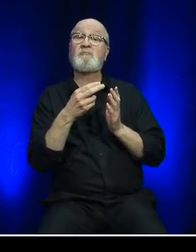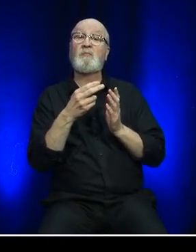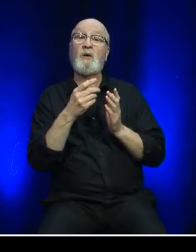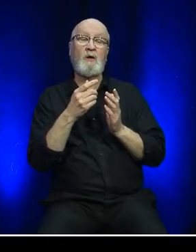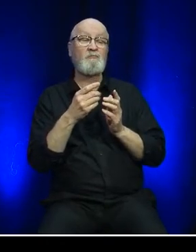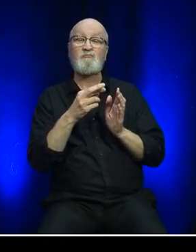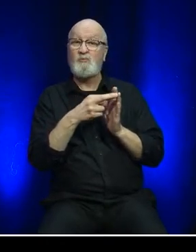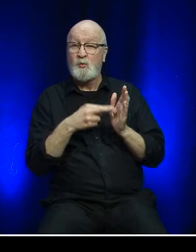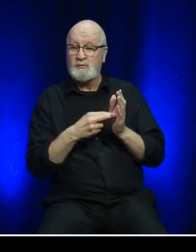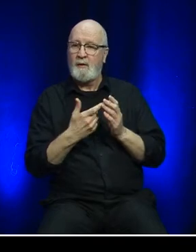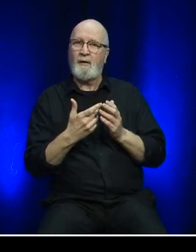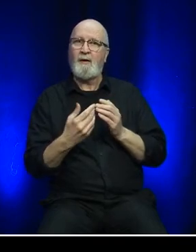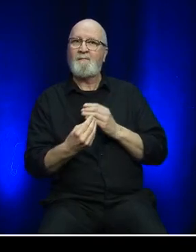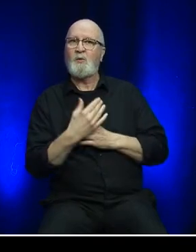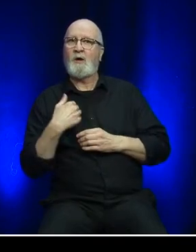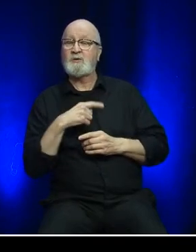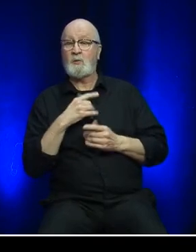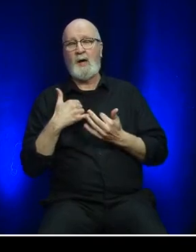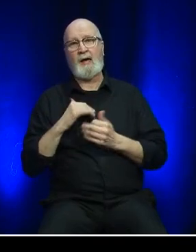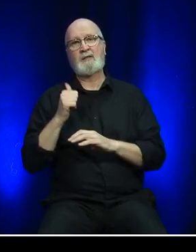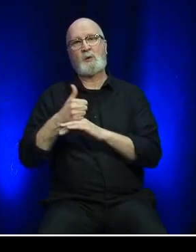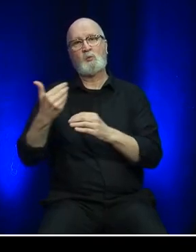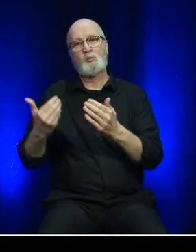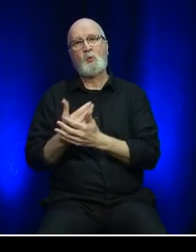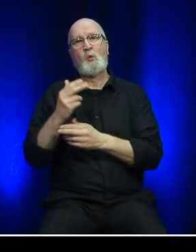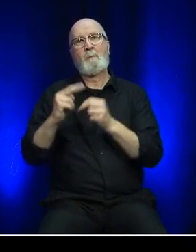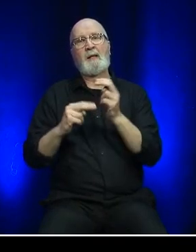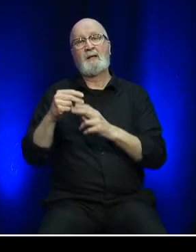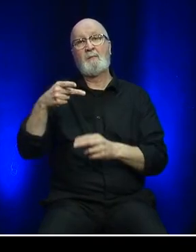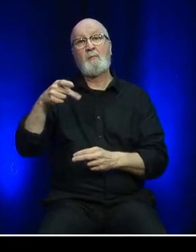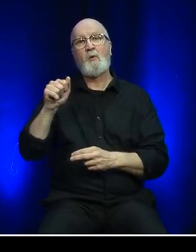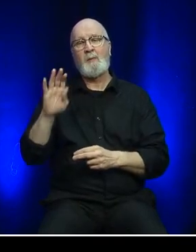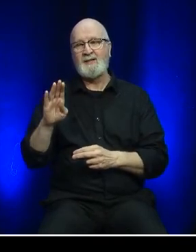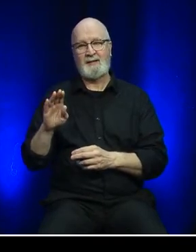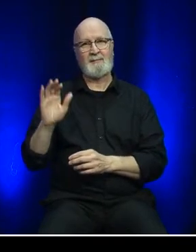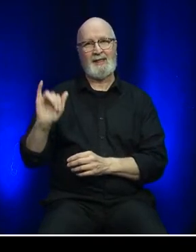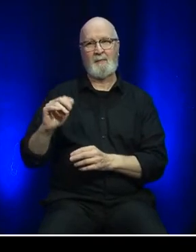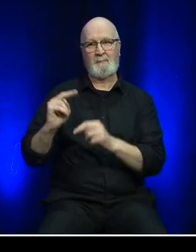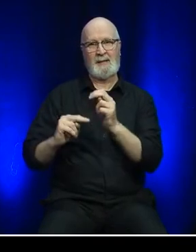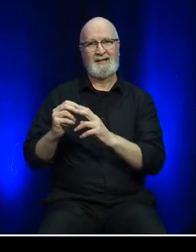that will consolidate administrative functions in a modern, accessible, inclusive,